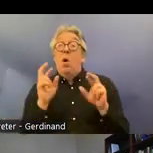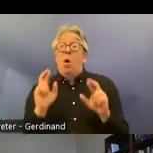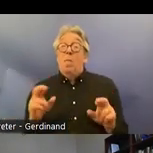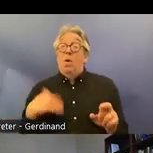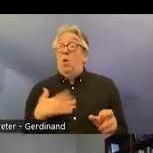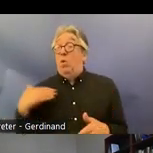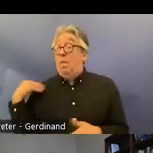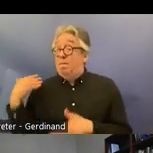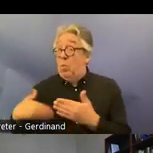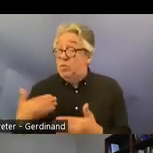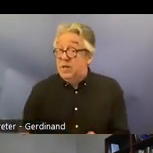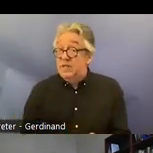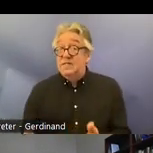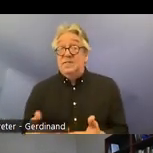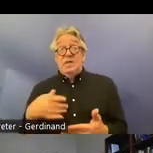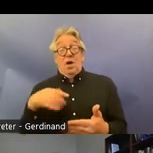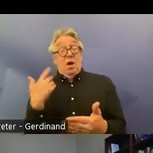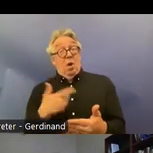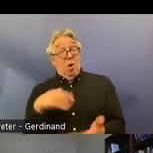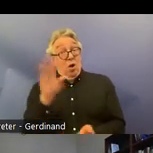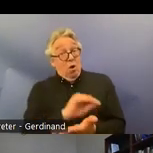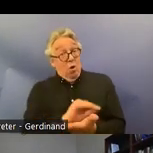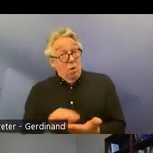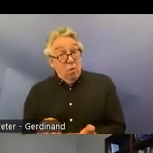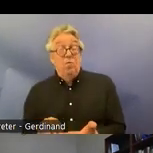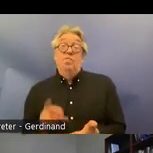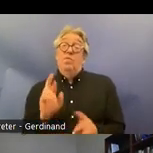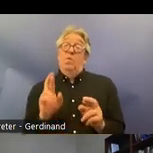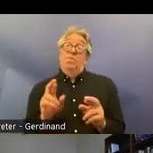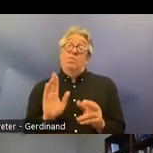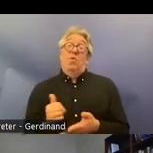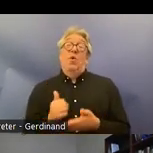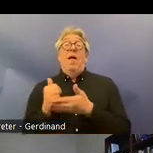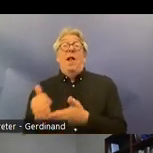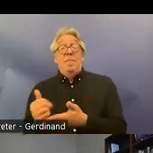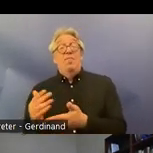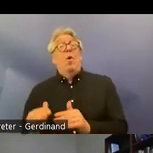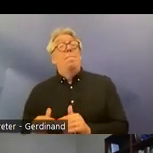concerning this incorporation contributes to a more human rights model